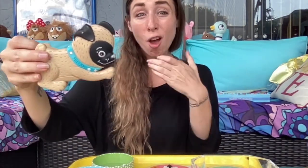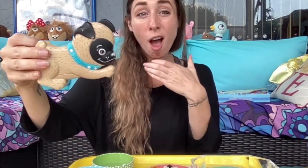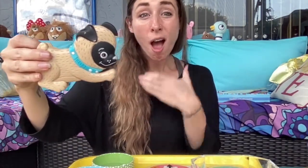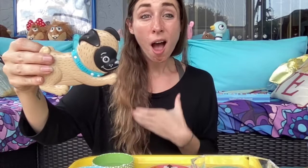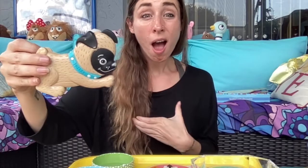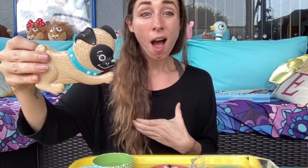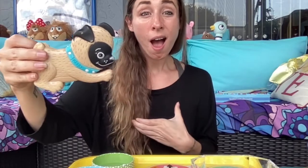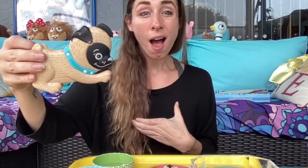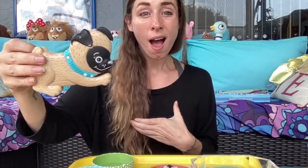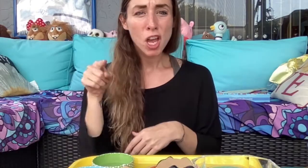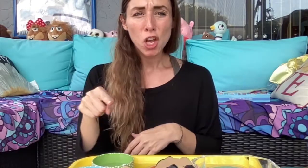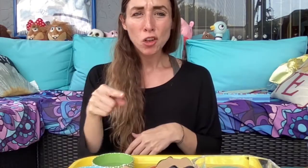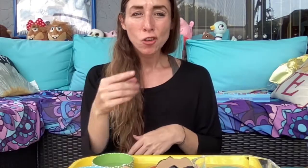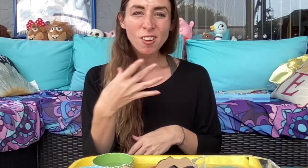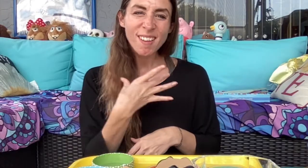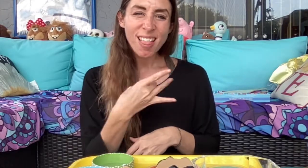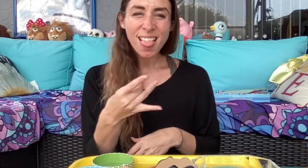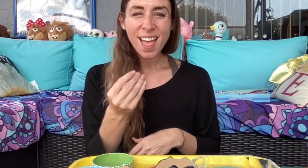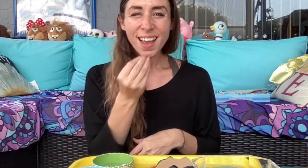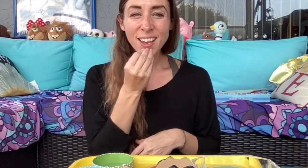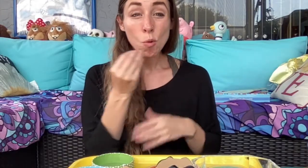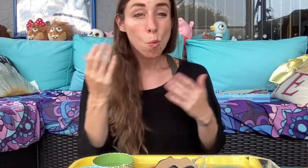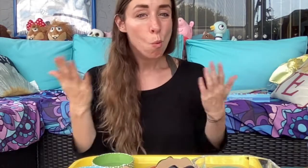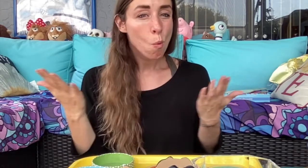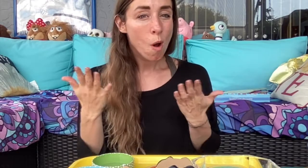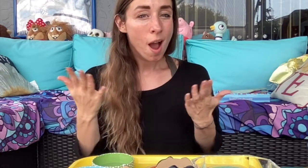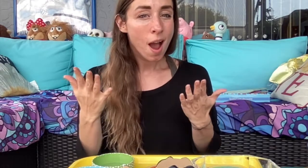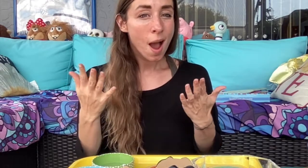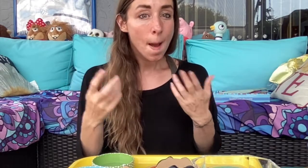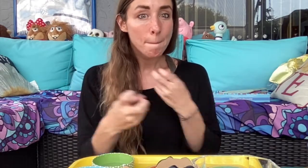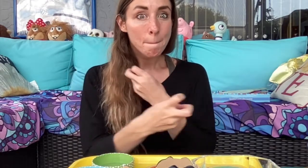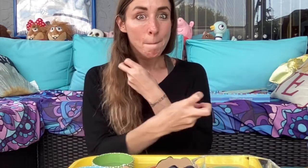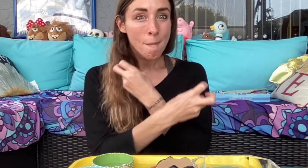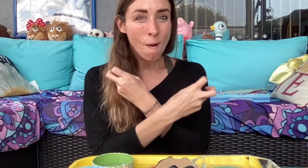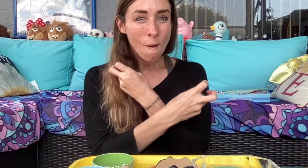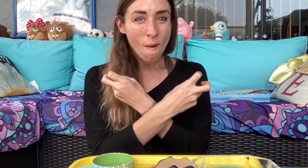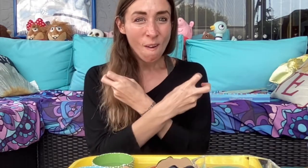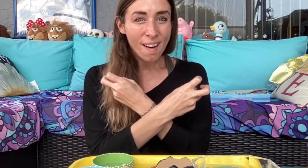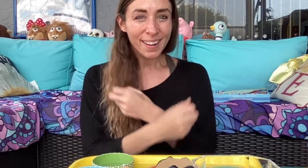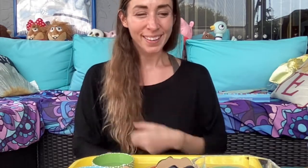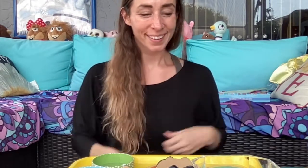My dog is so hungry, and she likes to eat bones.